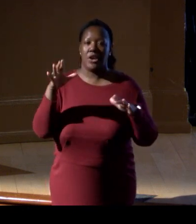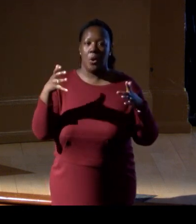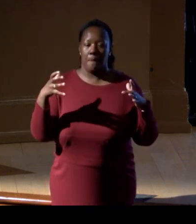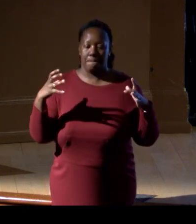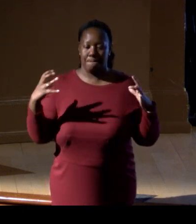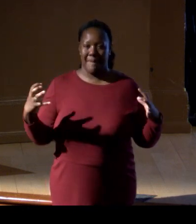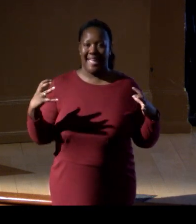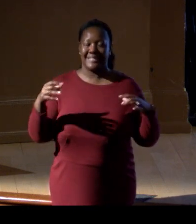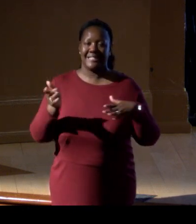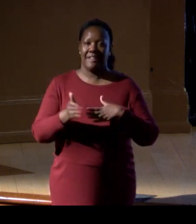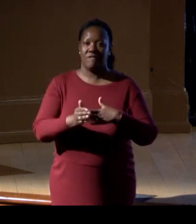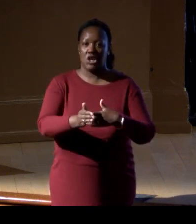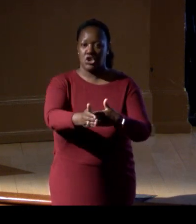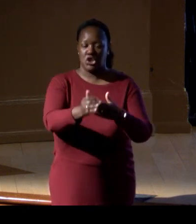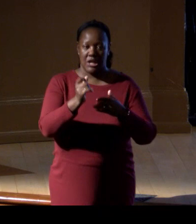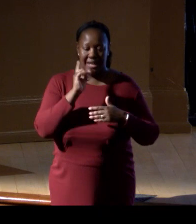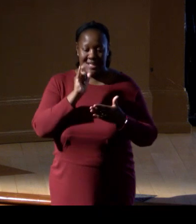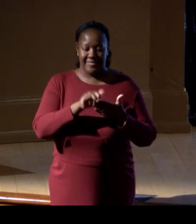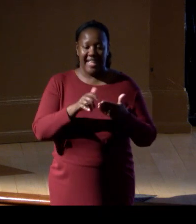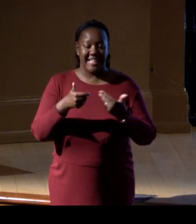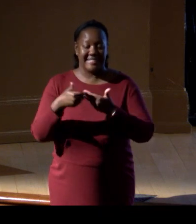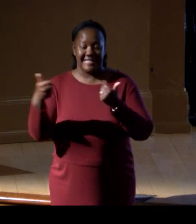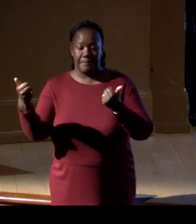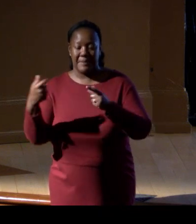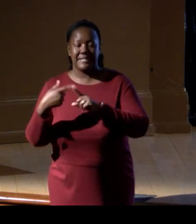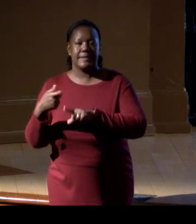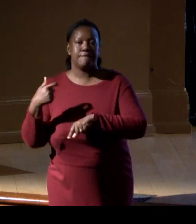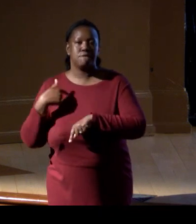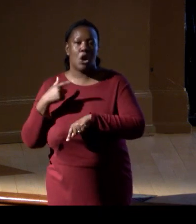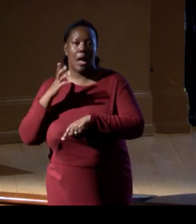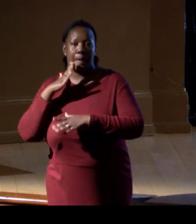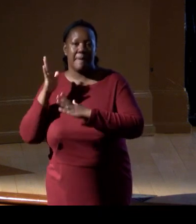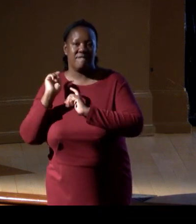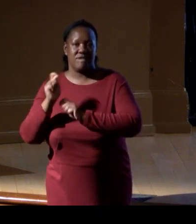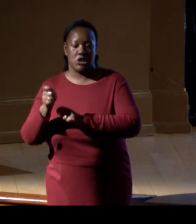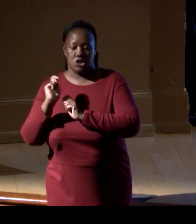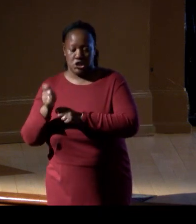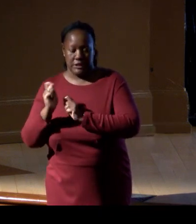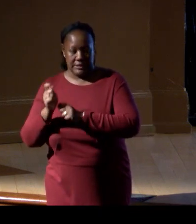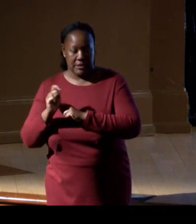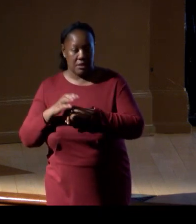that is independent from fishing pressure, right? This is due, the analysis show it's due by warming.